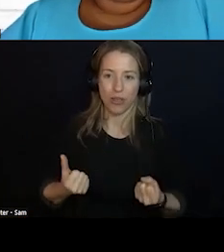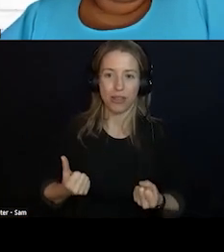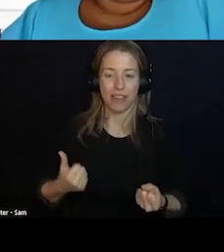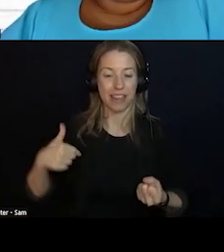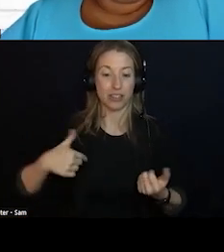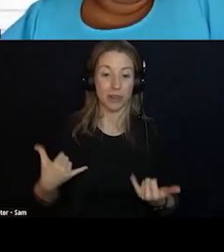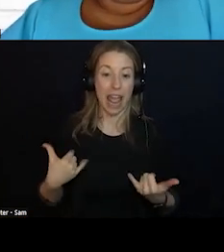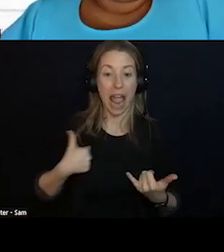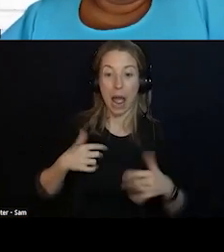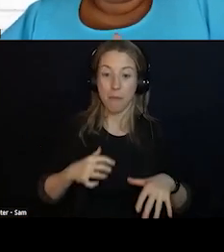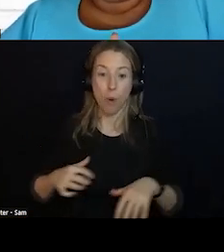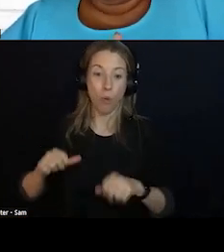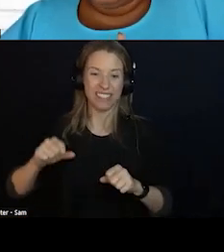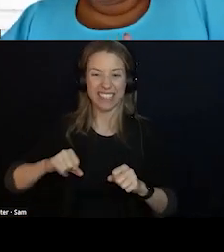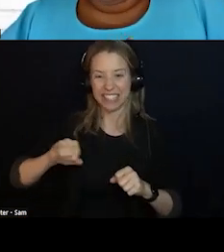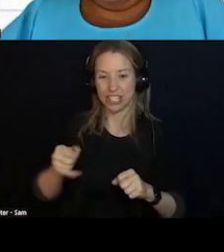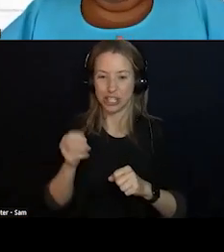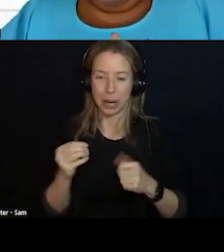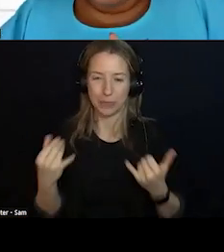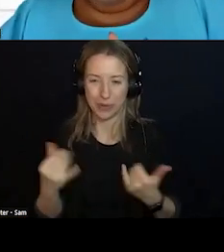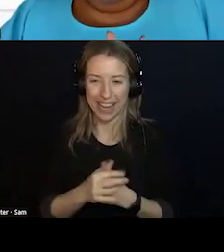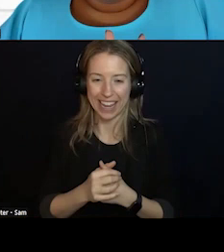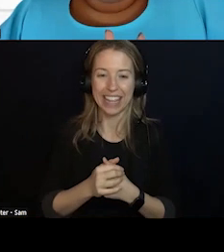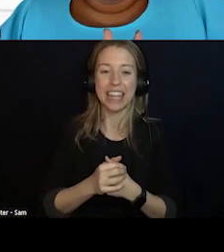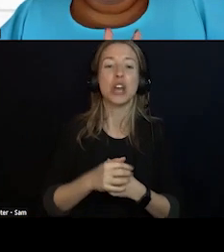FROM DOCTOR ERIC RAFLA-YUAN, WHICH I HAVE THE PLEASURE OF WORKING WITH BEFORE.